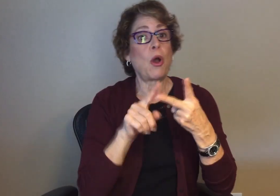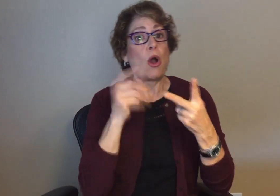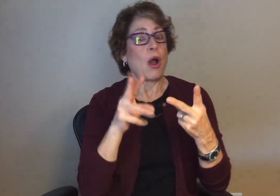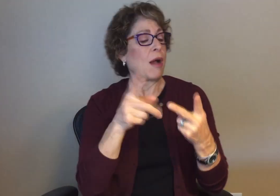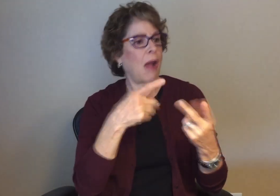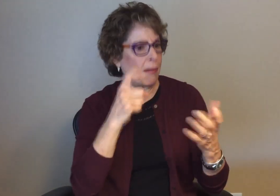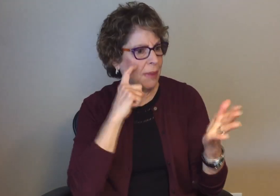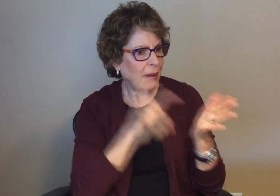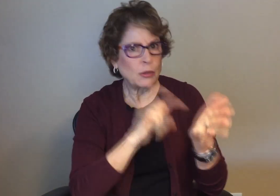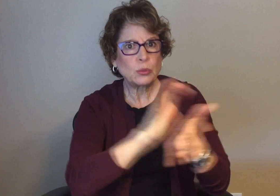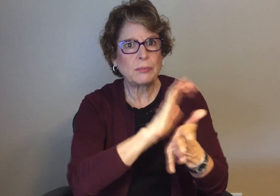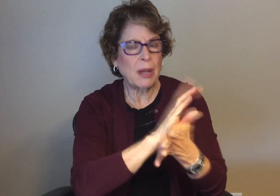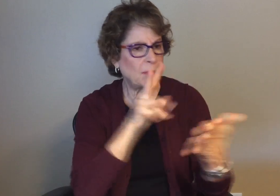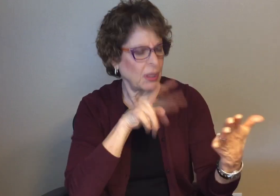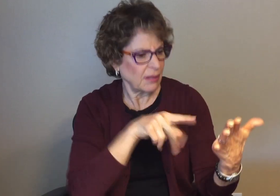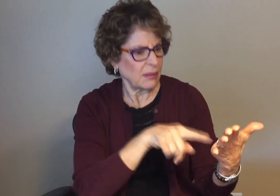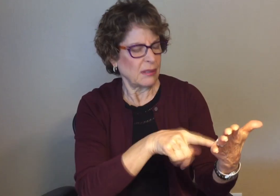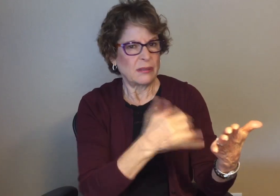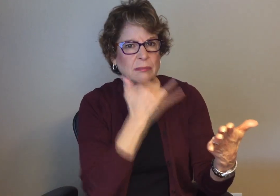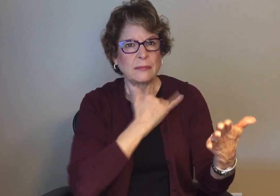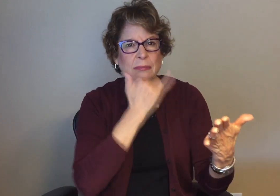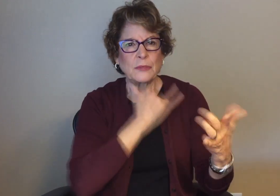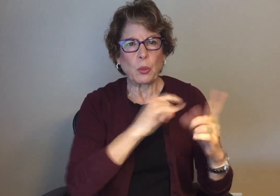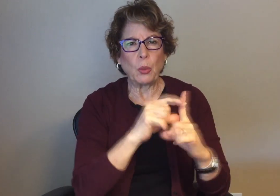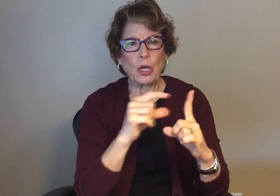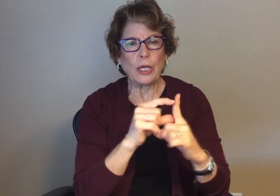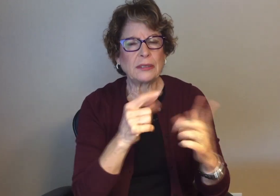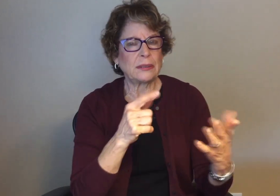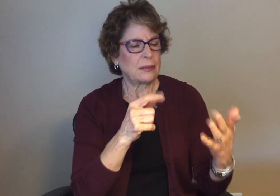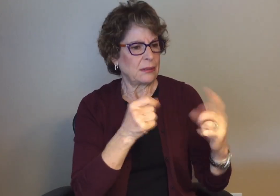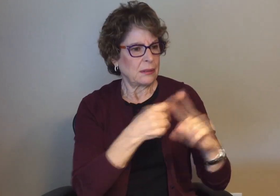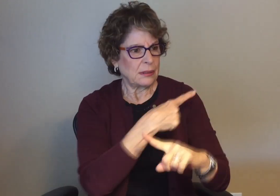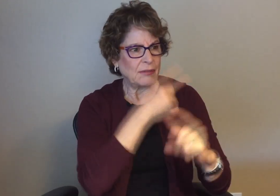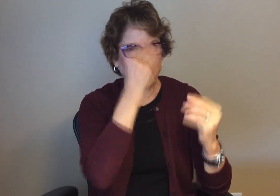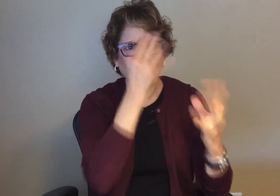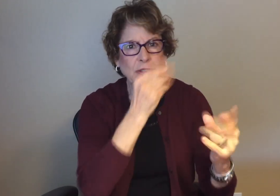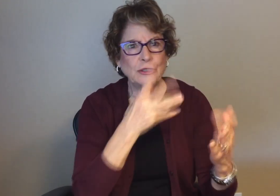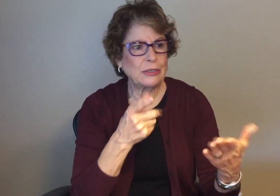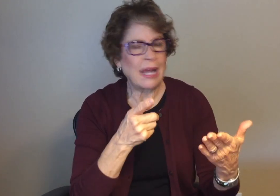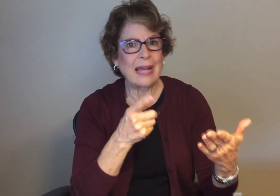Another way to use this position statement is when you see the wrong words being used in the news or media;